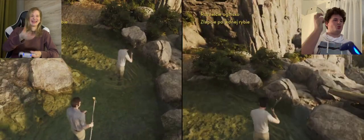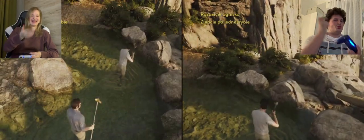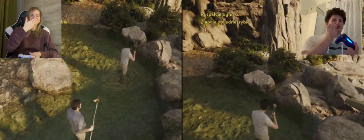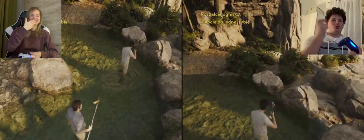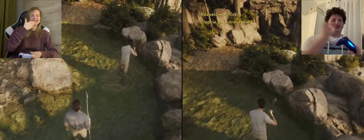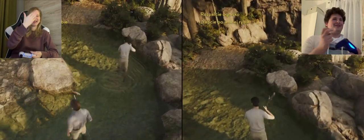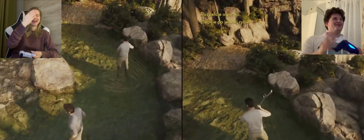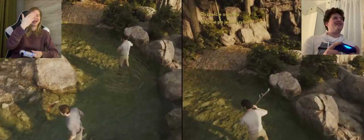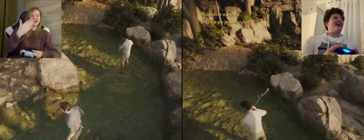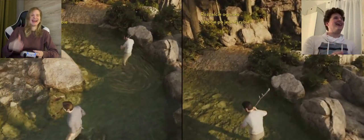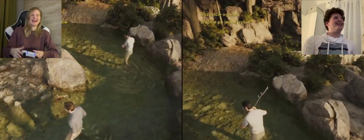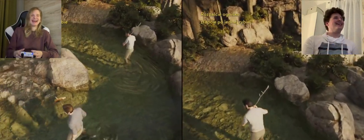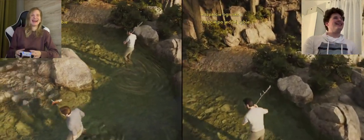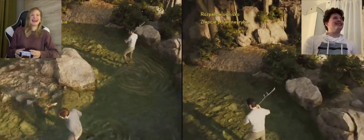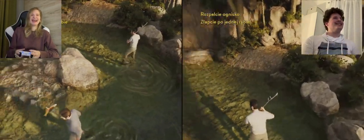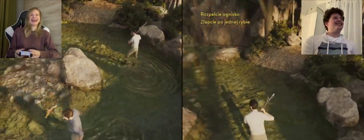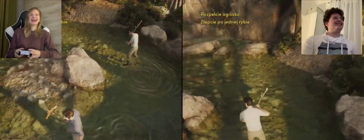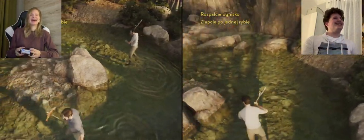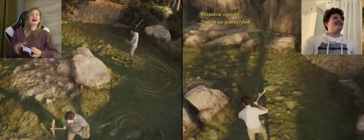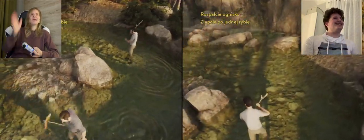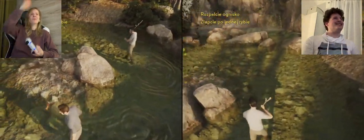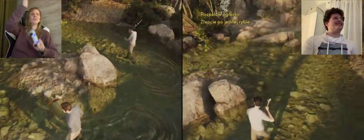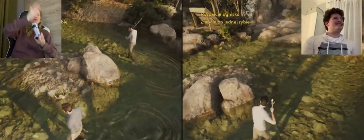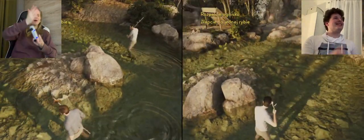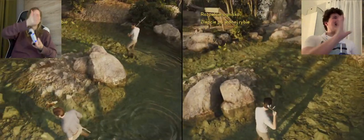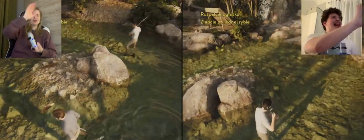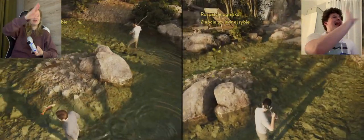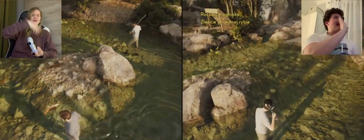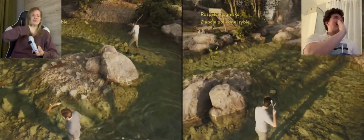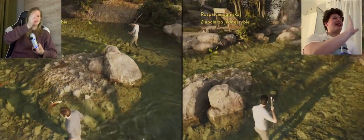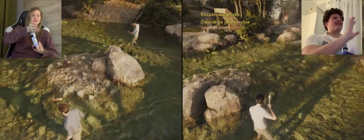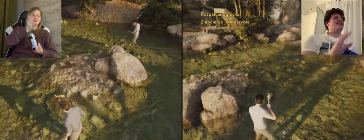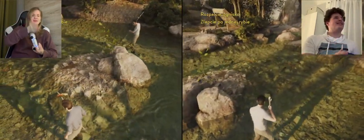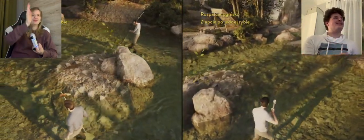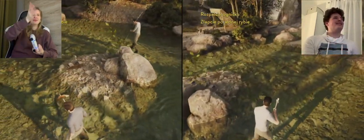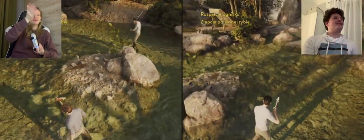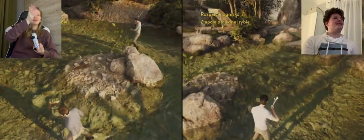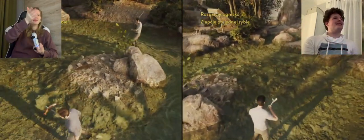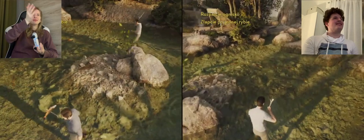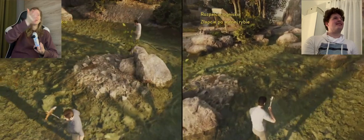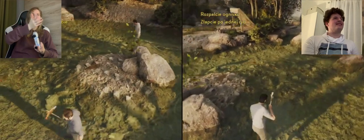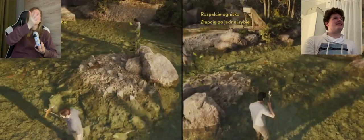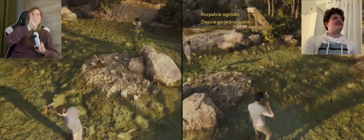K: Thanks! A: Fuck ** A: Stop, don't move! K: I want to help you